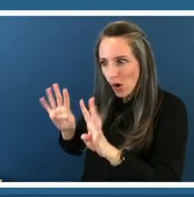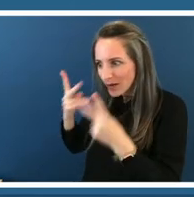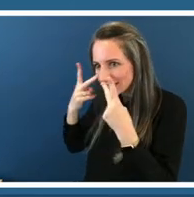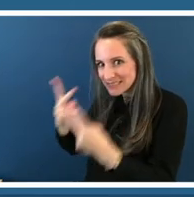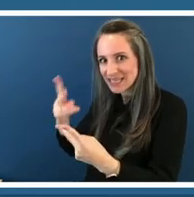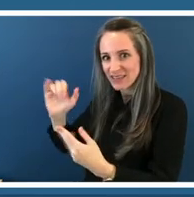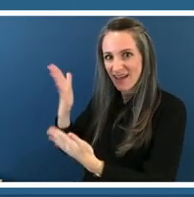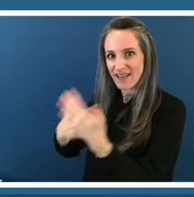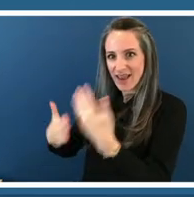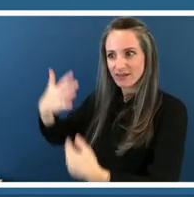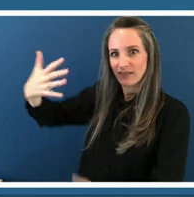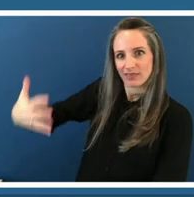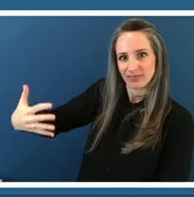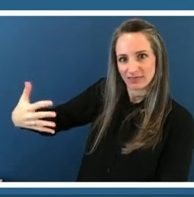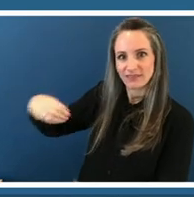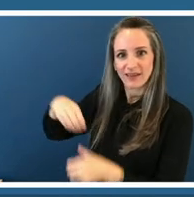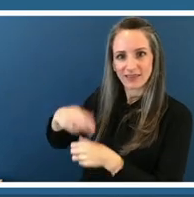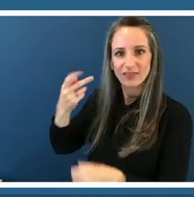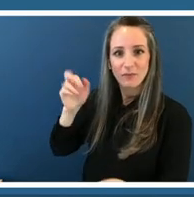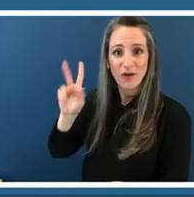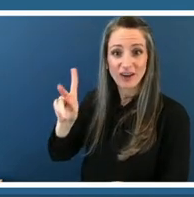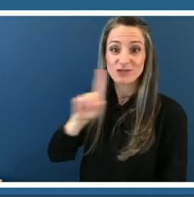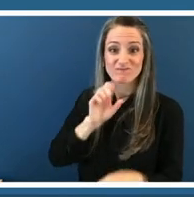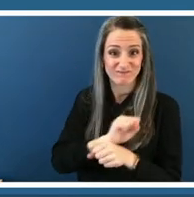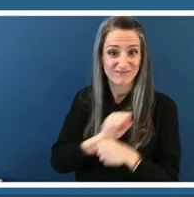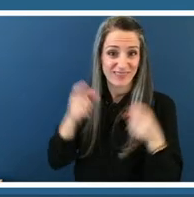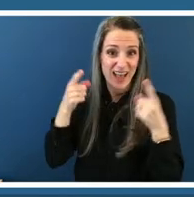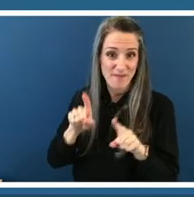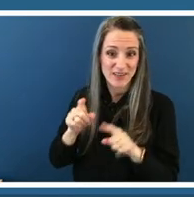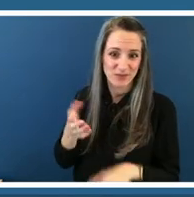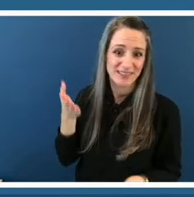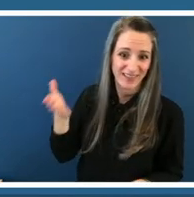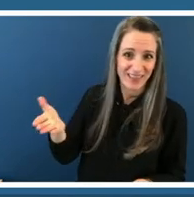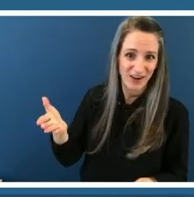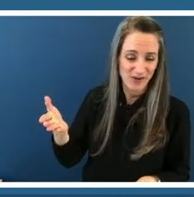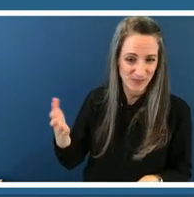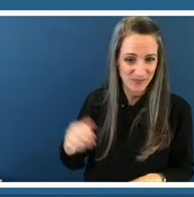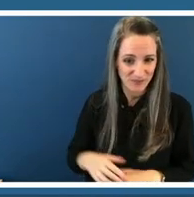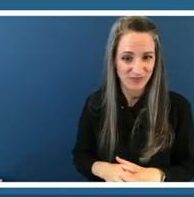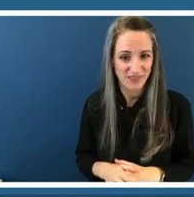um so that actually did happen it was there so